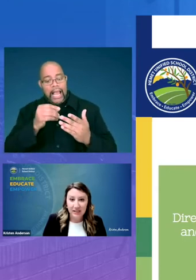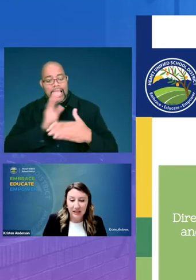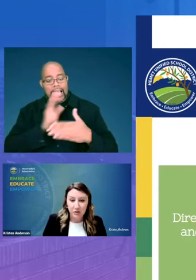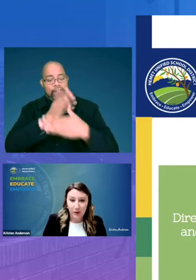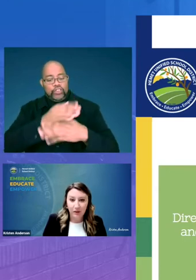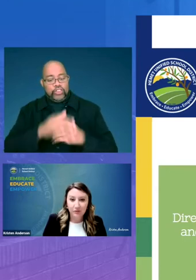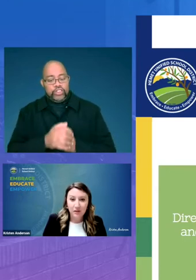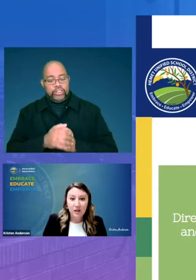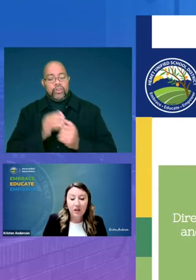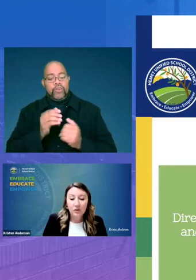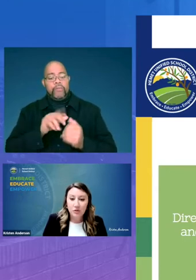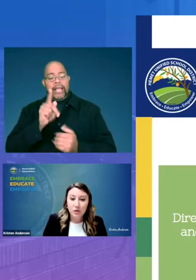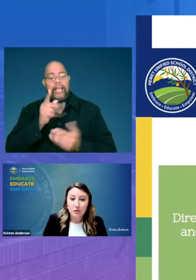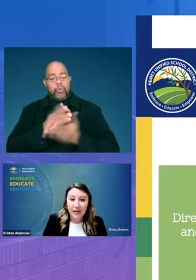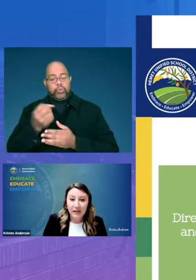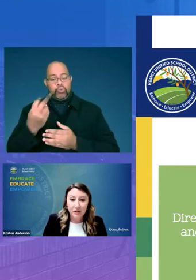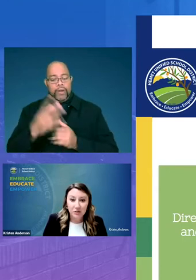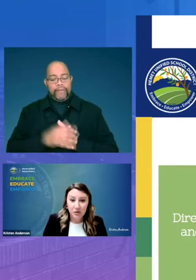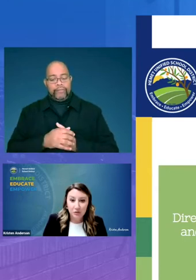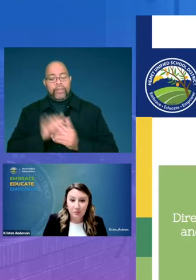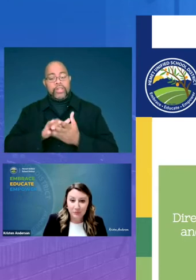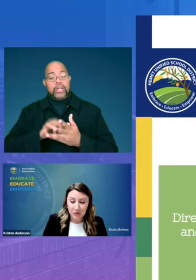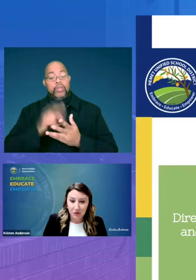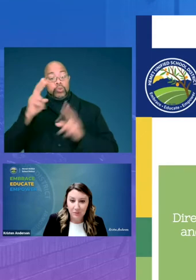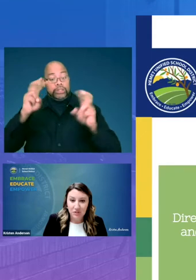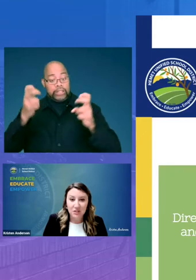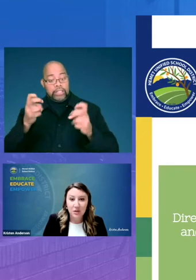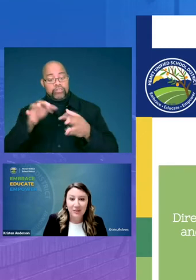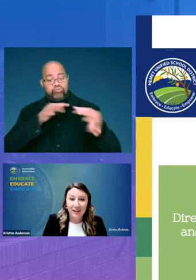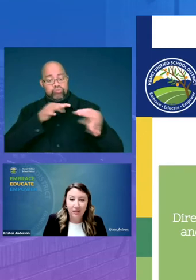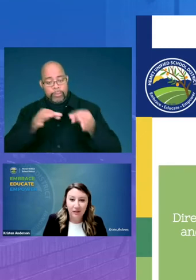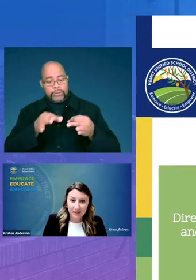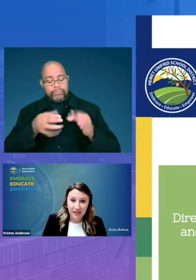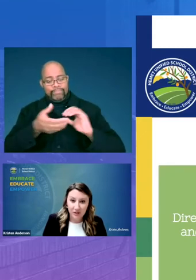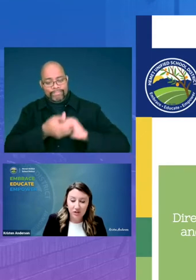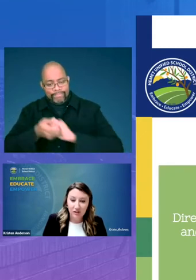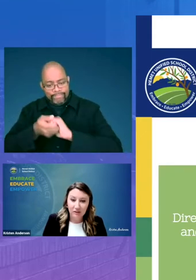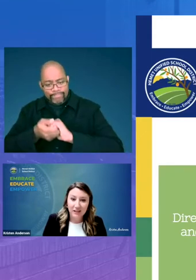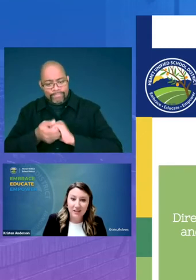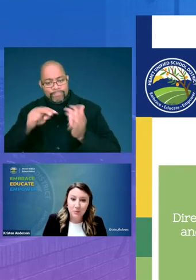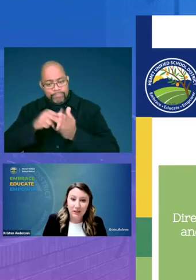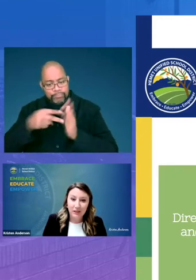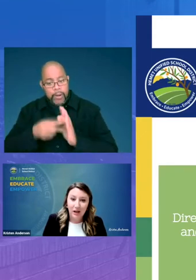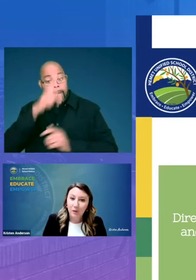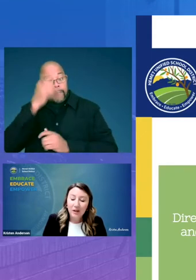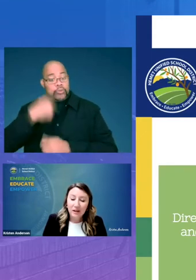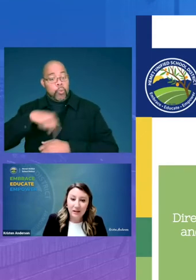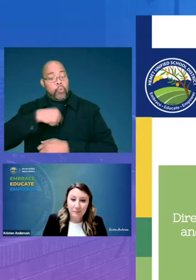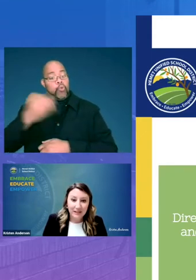k-12 those two titles or two descriptions go together intentionally because we know that best